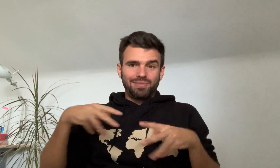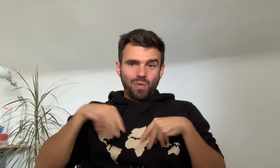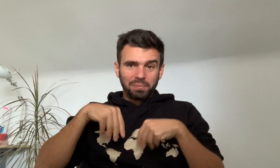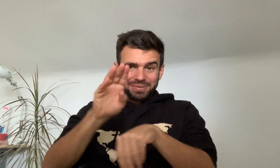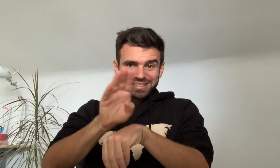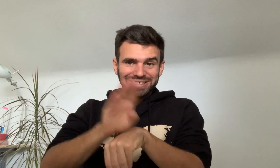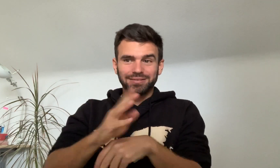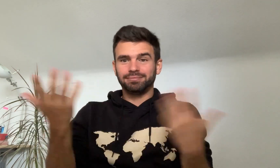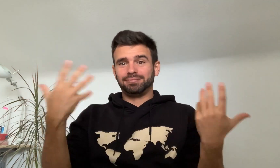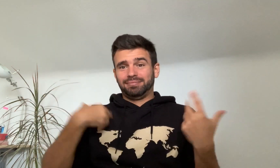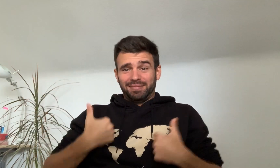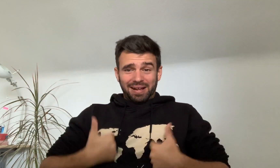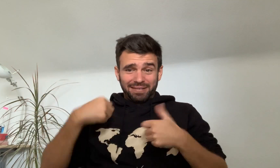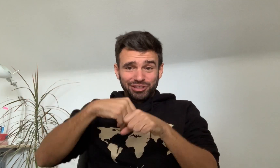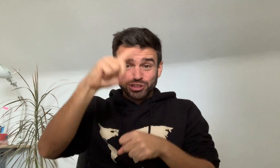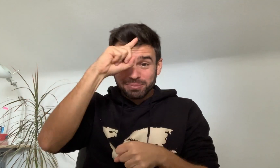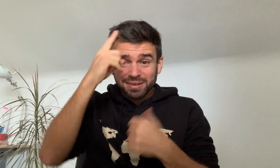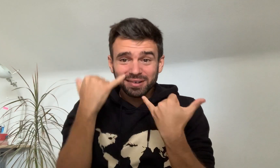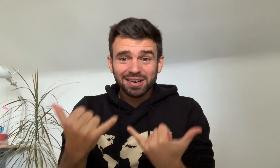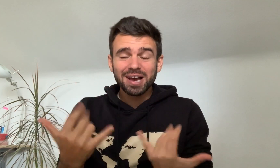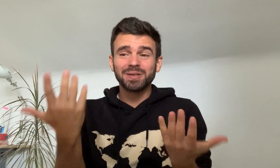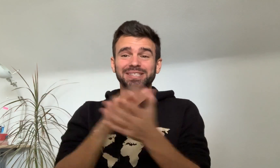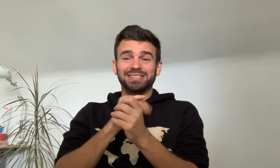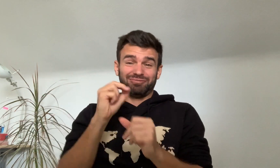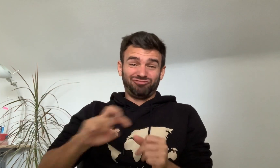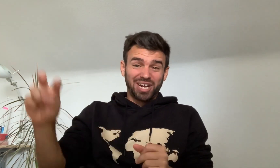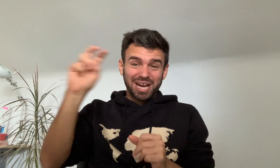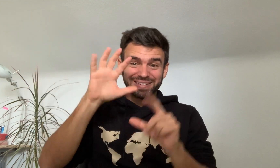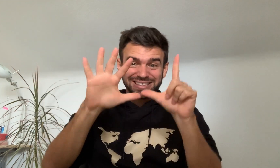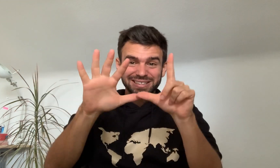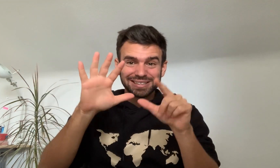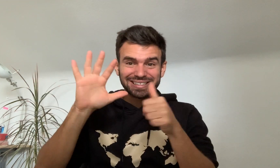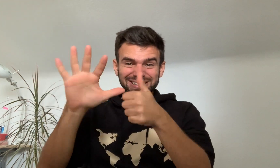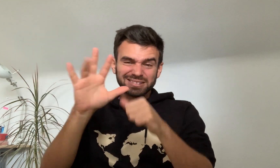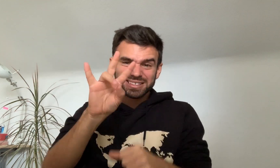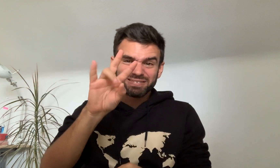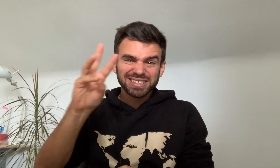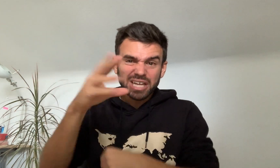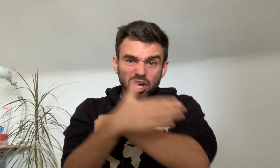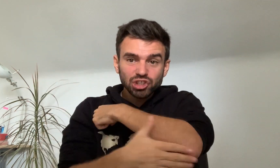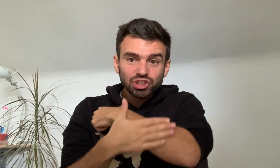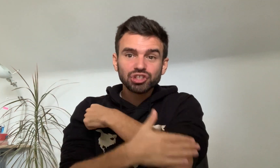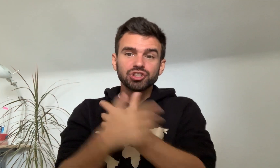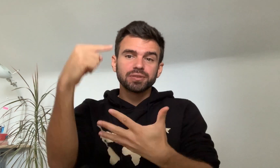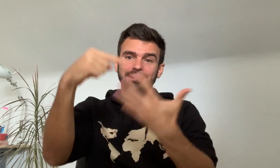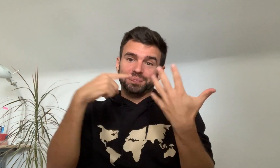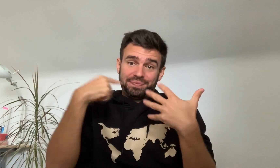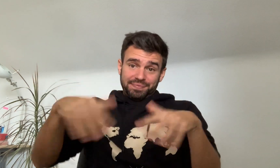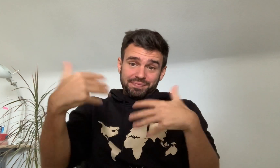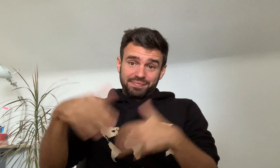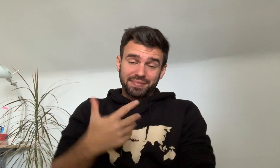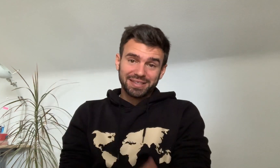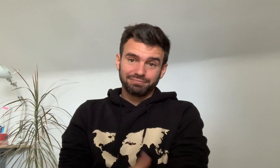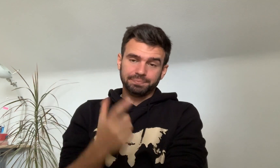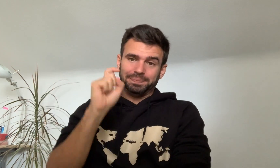Now I own a business. I live in Germany now and have traveled to 76 countries.